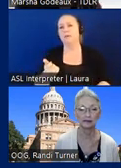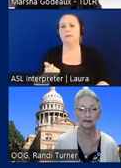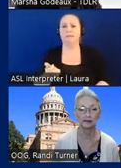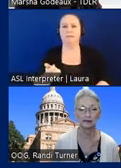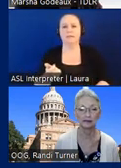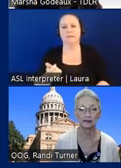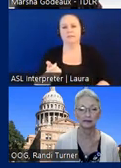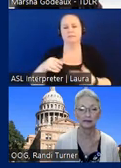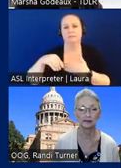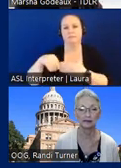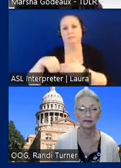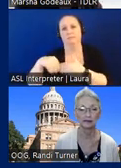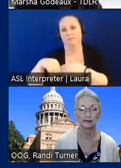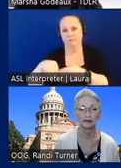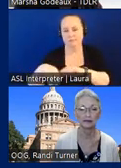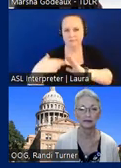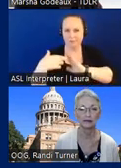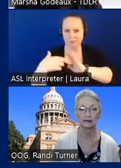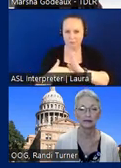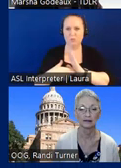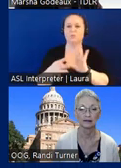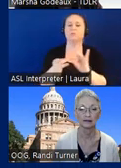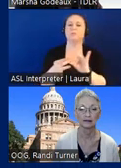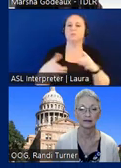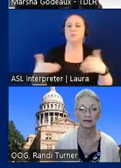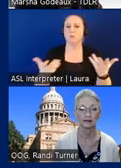a leniency in the rules it states that you only have to go and use the cost